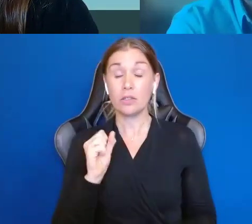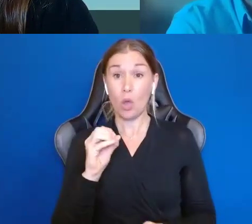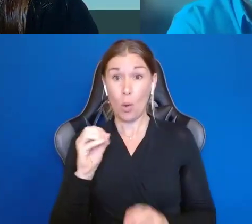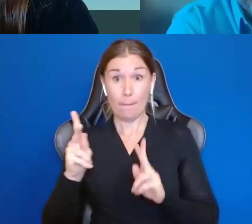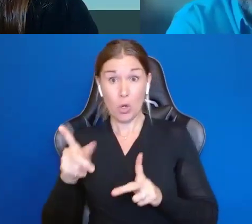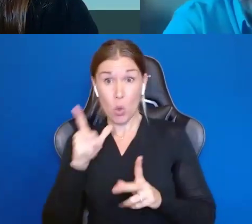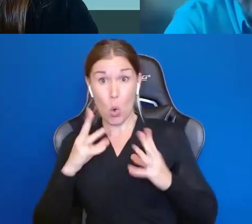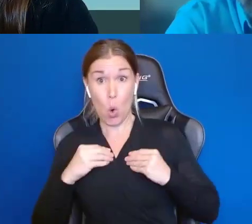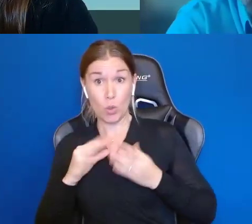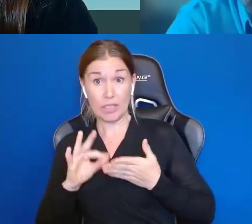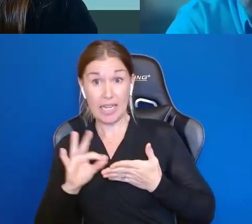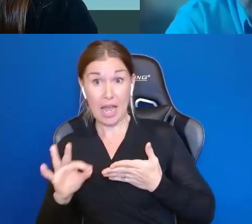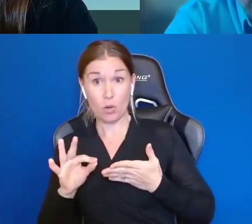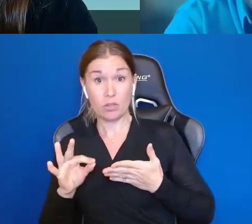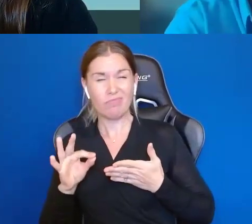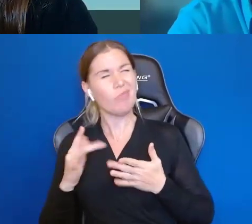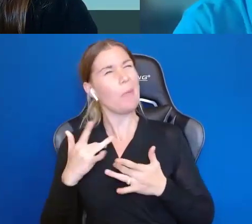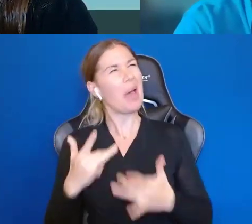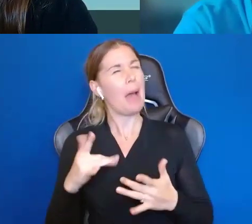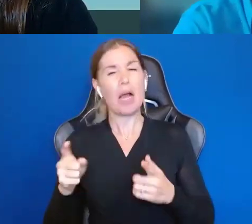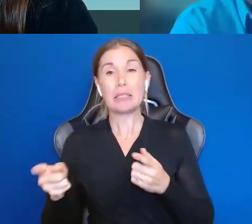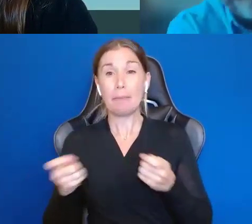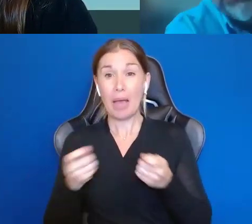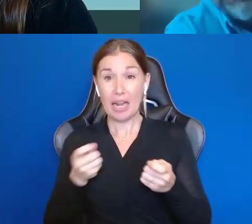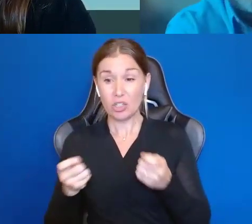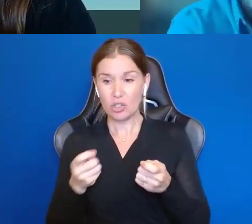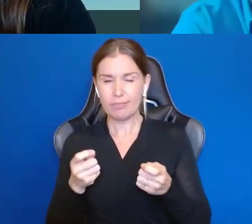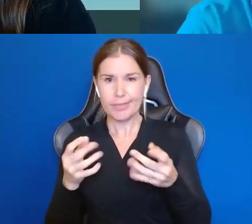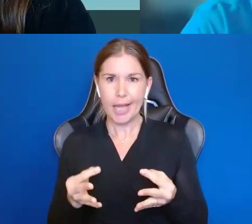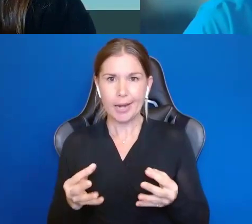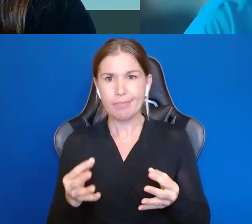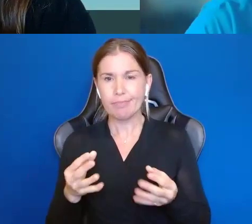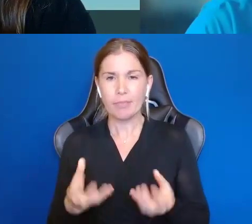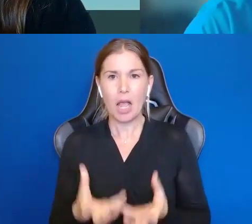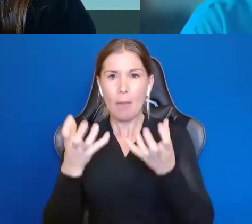to manage the account, decide how much to put in, how much to take out and when,